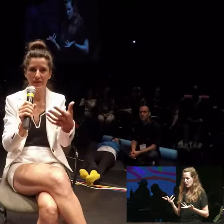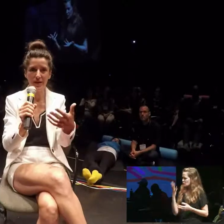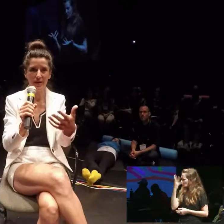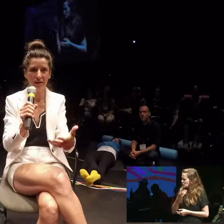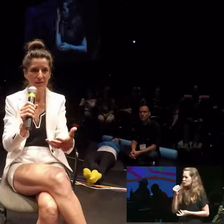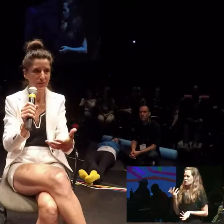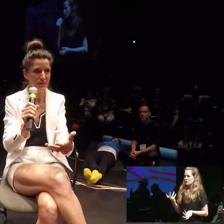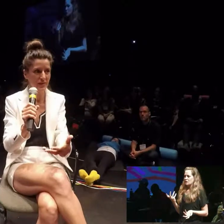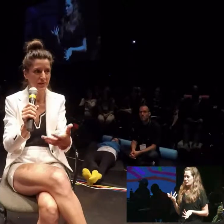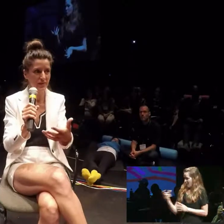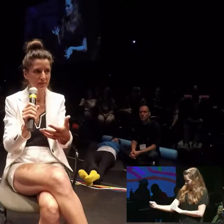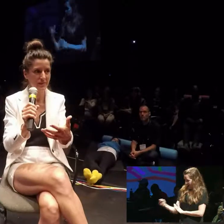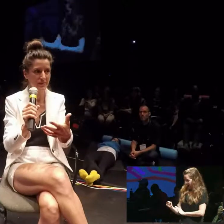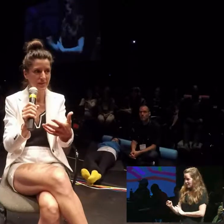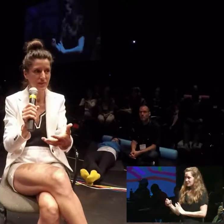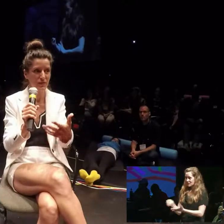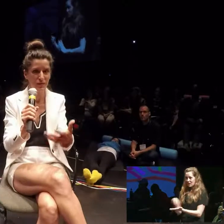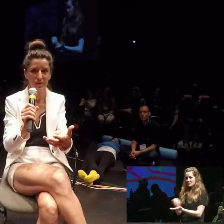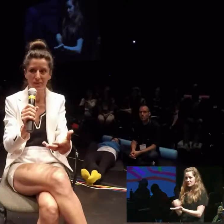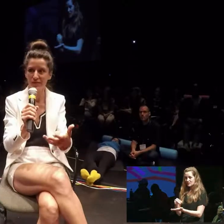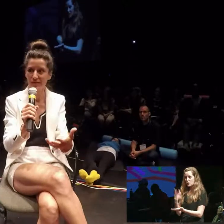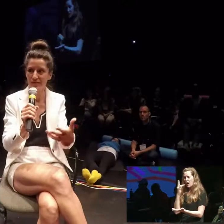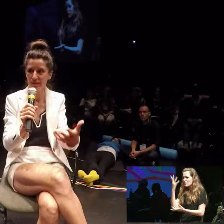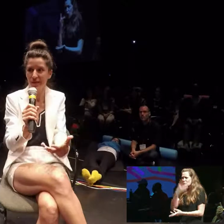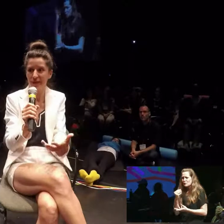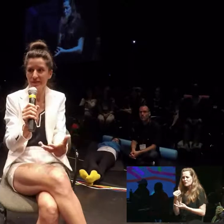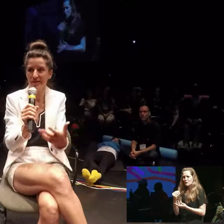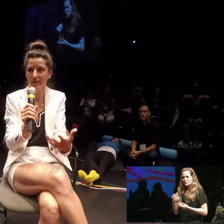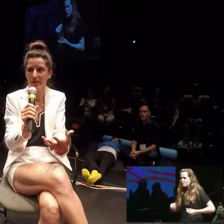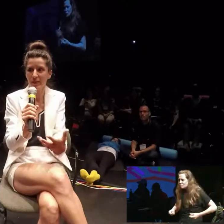hired those dancers because they're so beautiful to look at like that's what